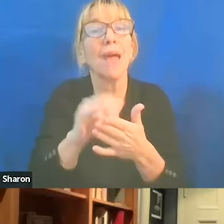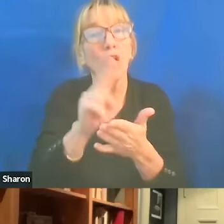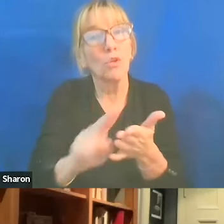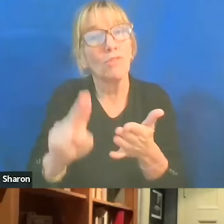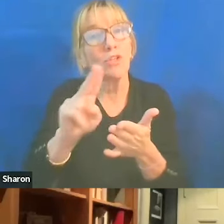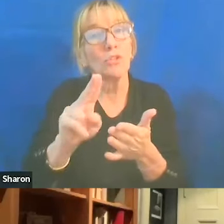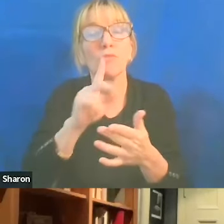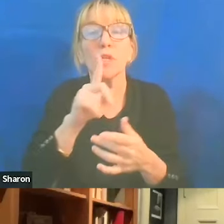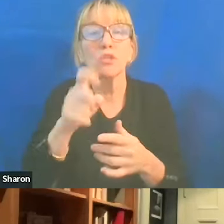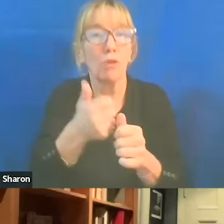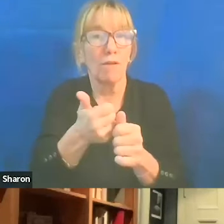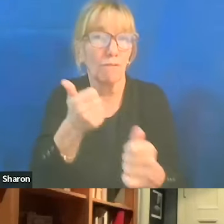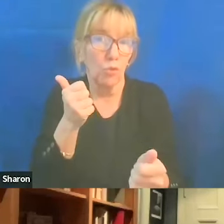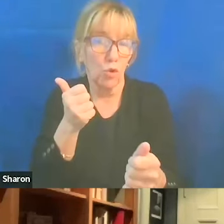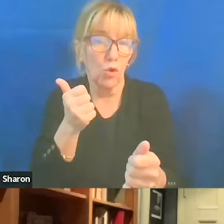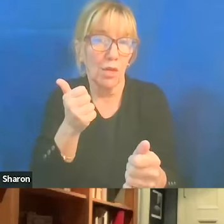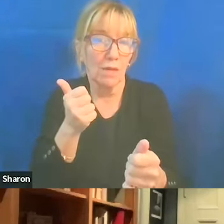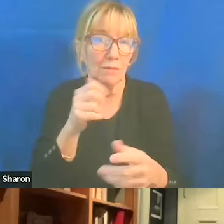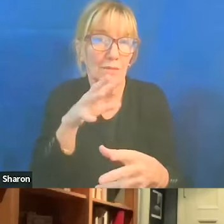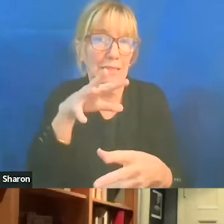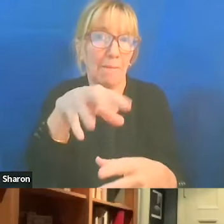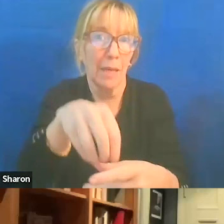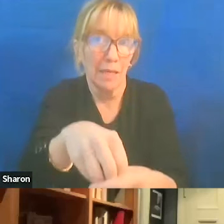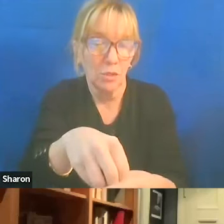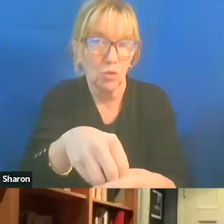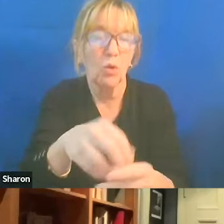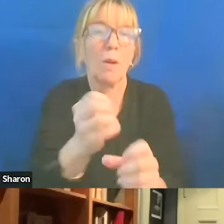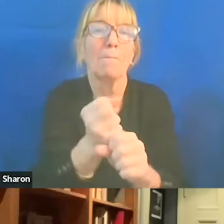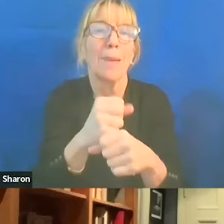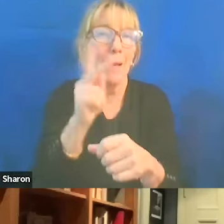ought to avoid stepping into making political statements.